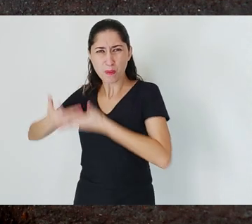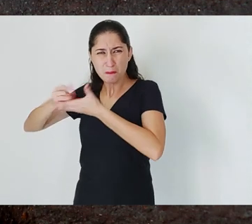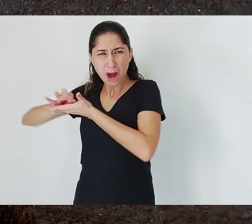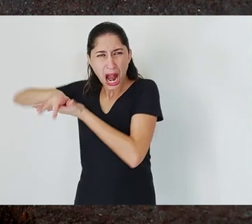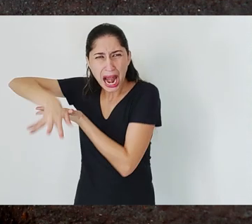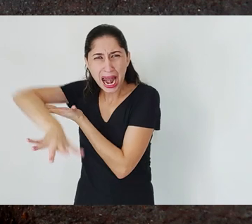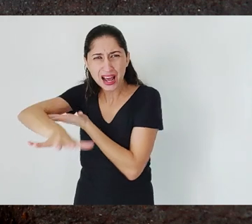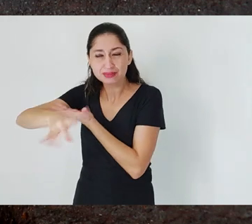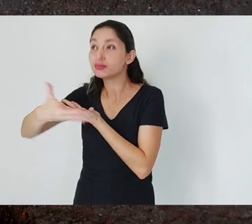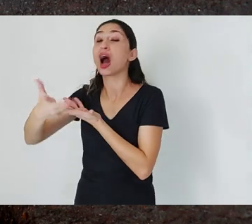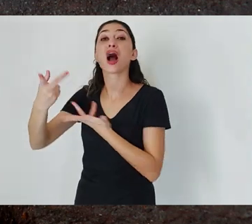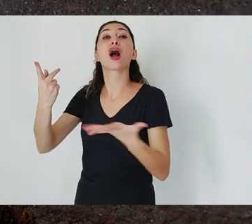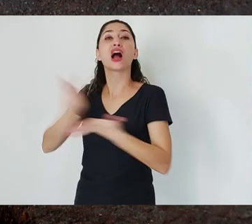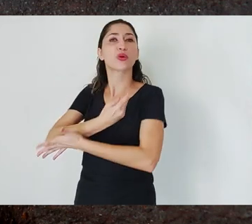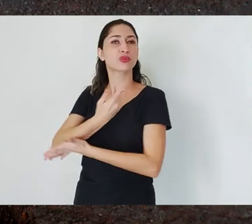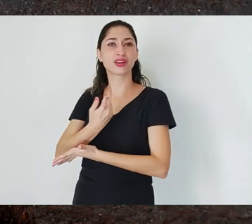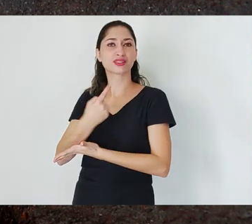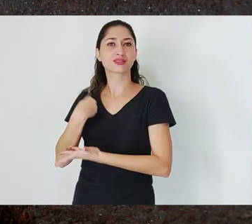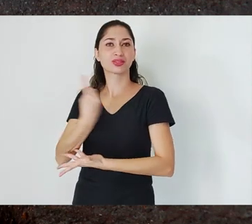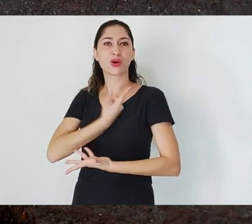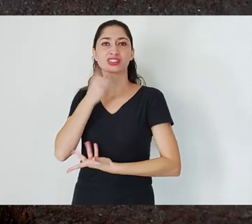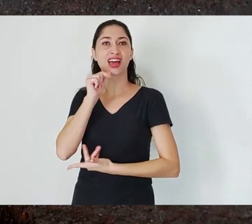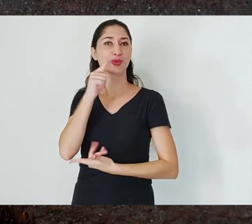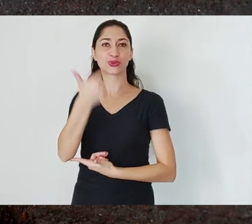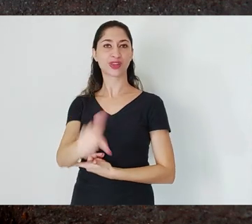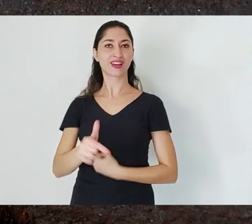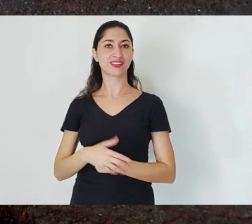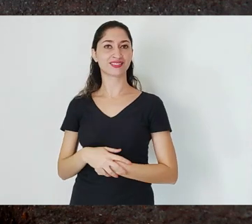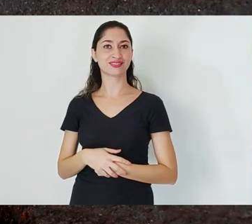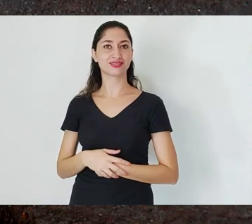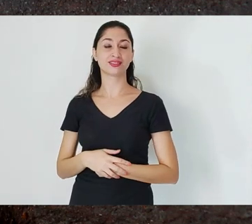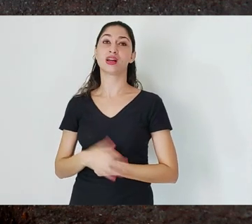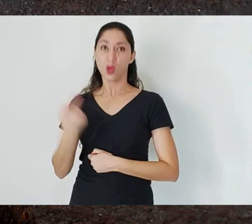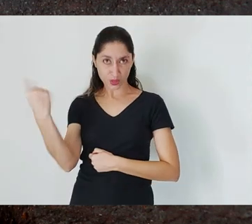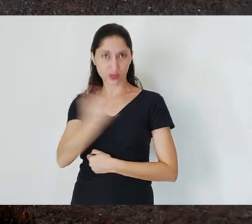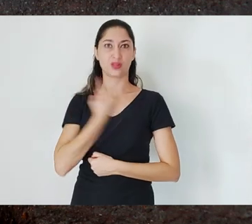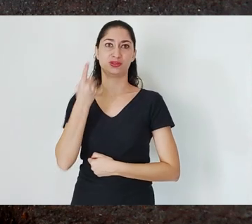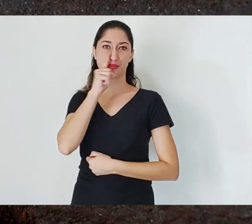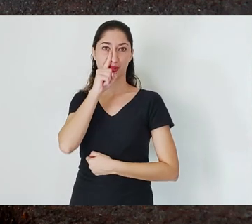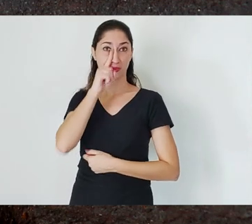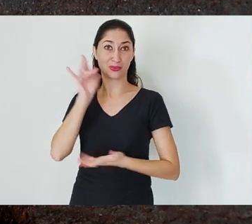honest, serious precautions -- we are really running the risk